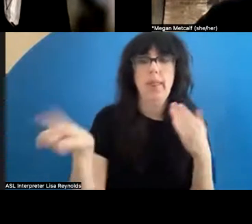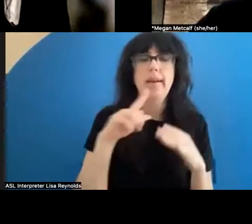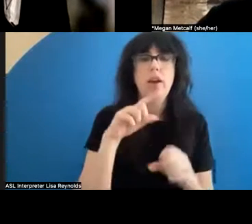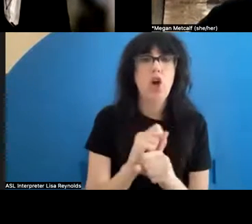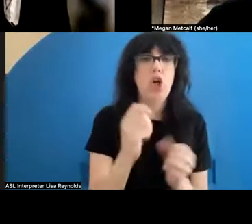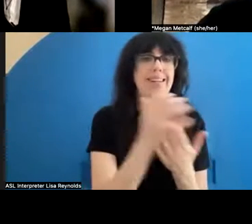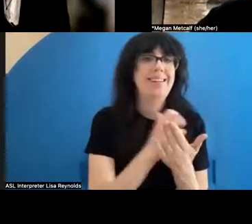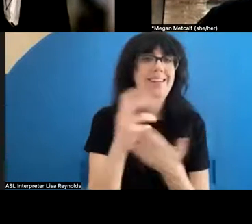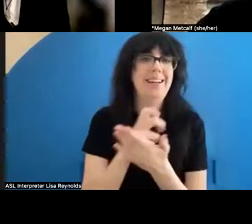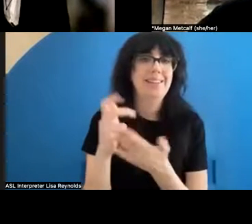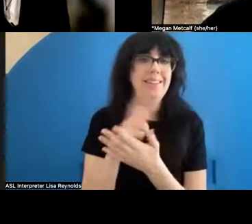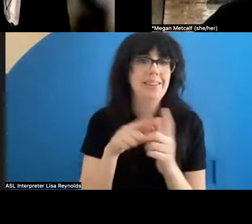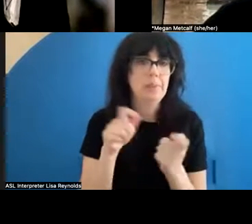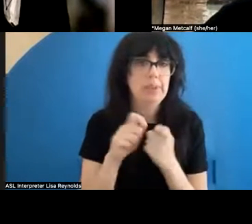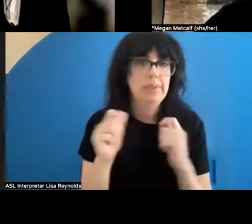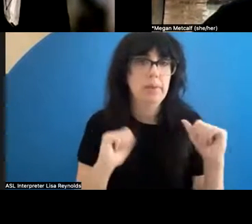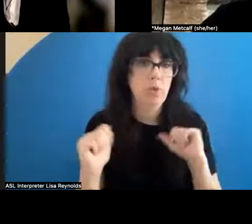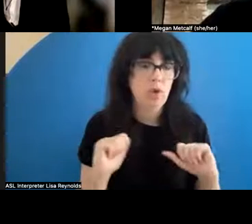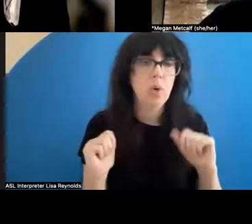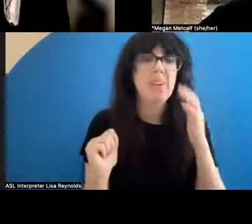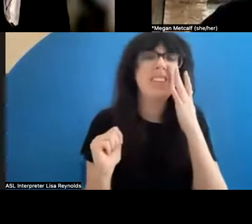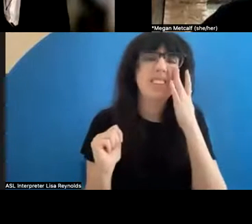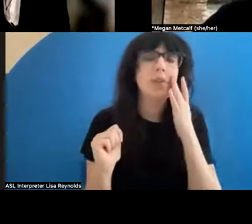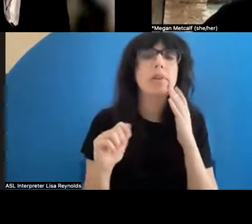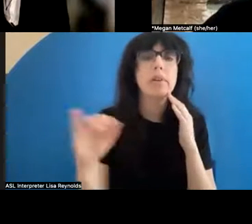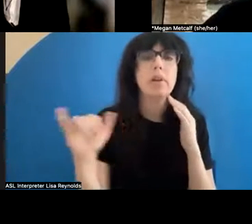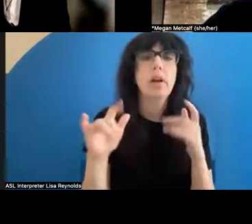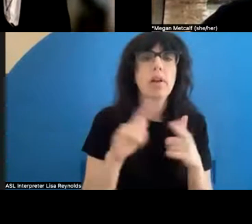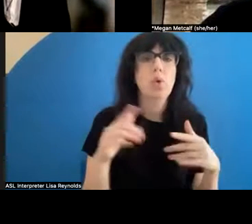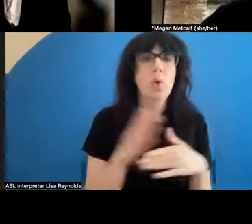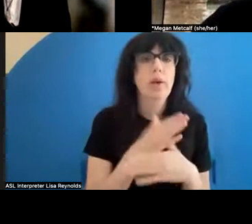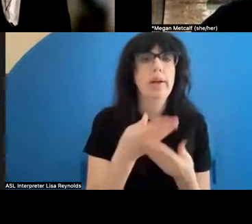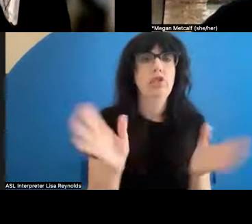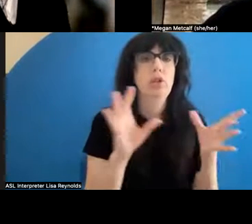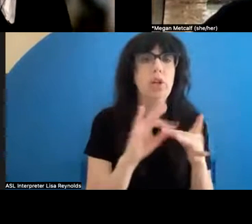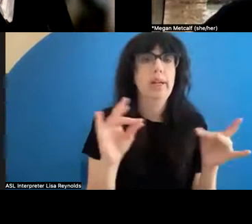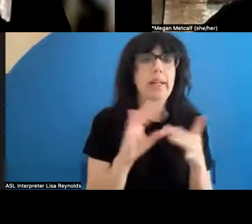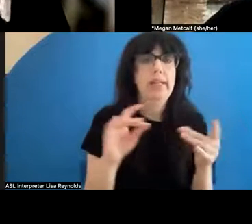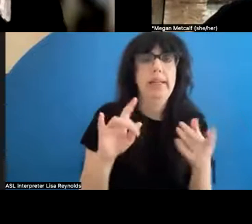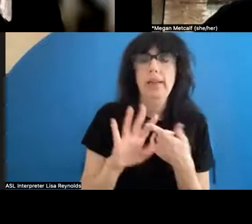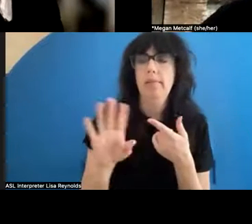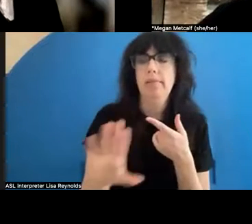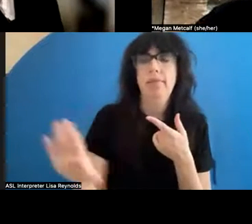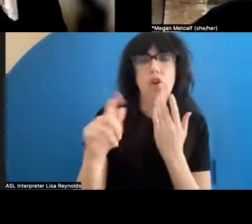certain performances. I also have shared a link to an article that I wrote about their acquisition